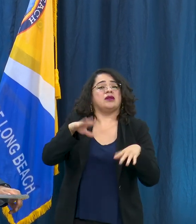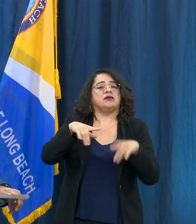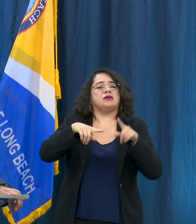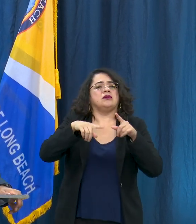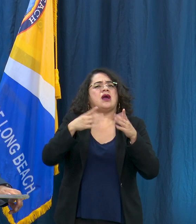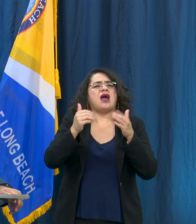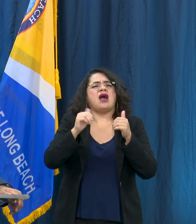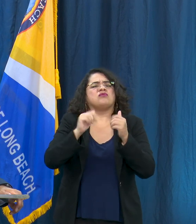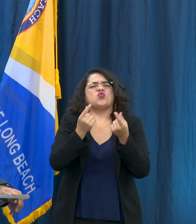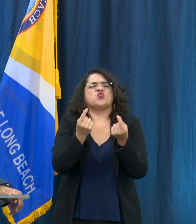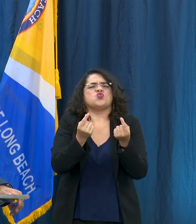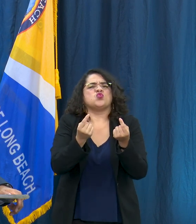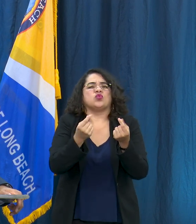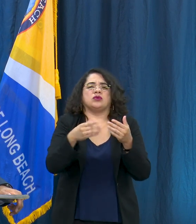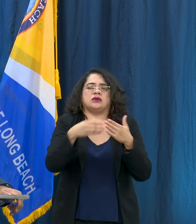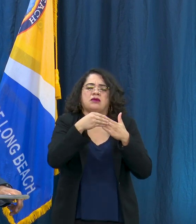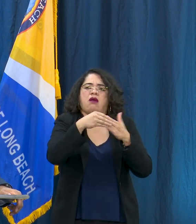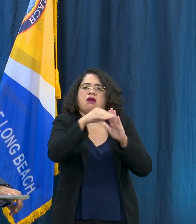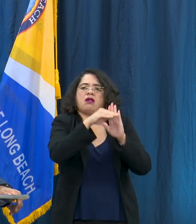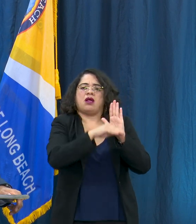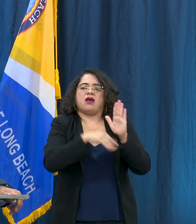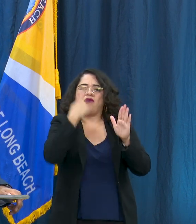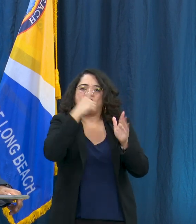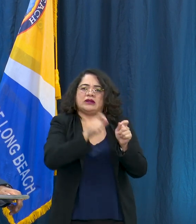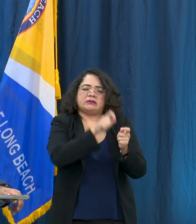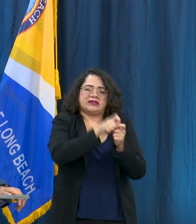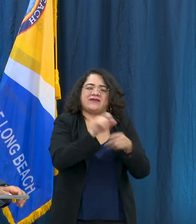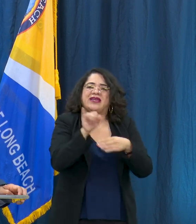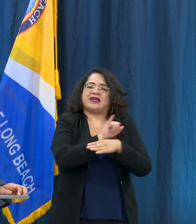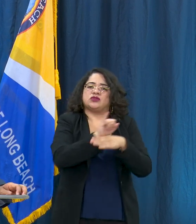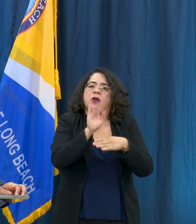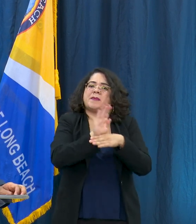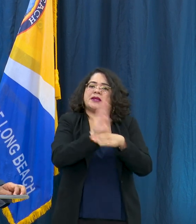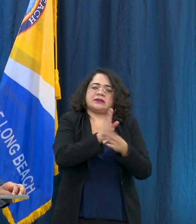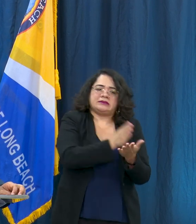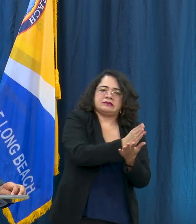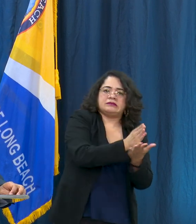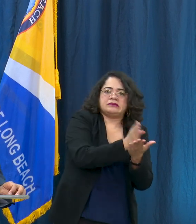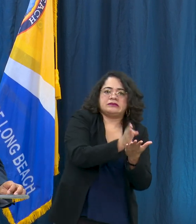types of industries but they're not permitted in Long Beach at this time so